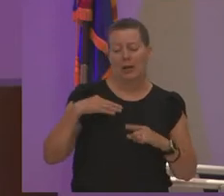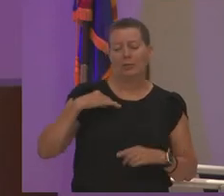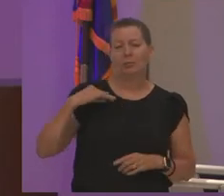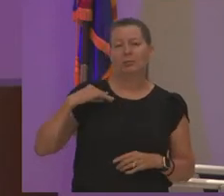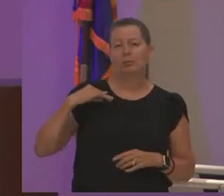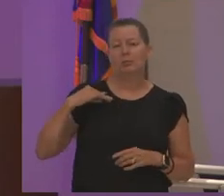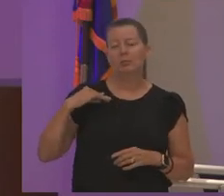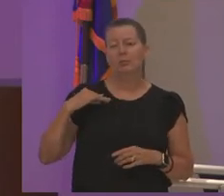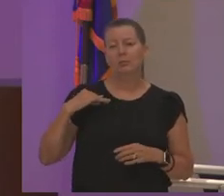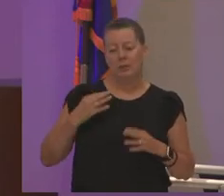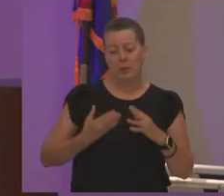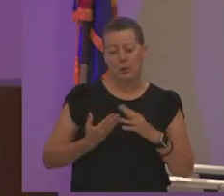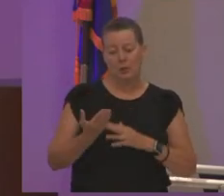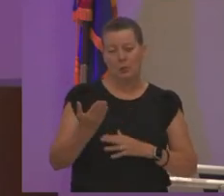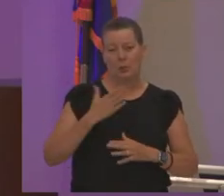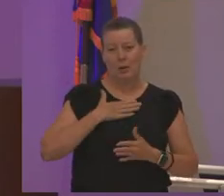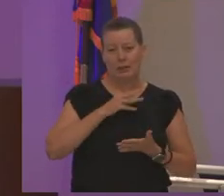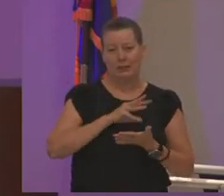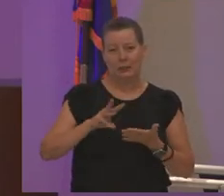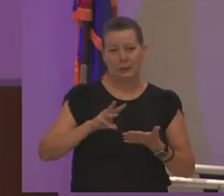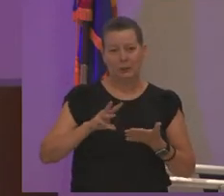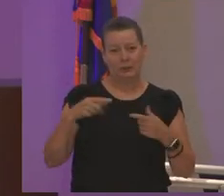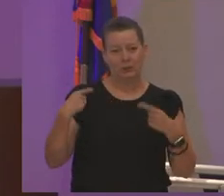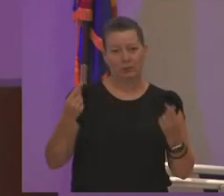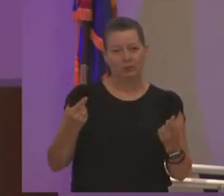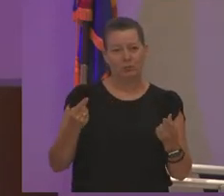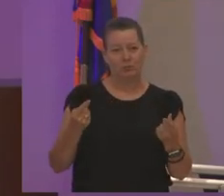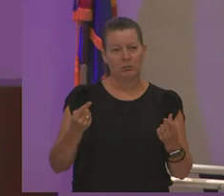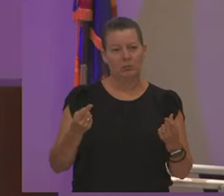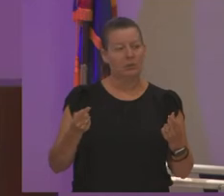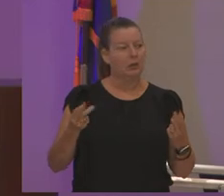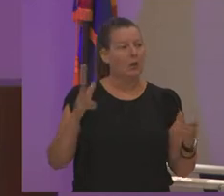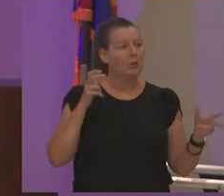my time here my six weeks what i've heard from a lot of you is pain